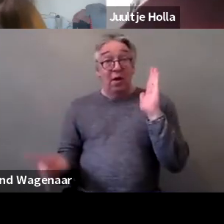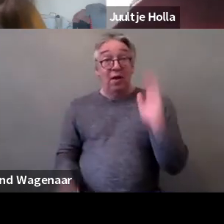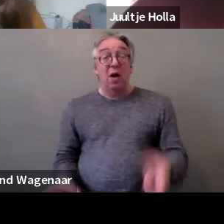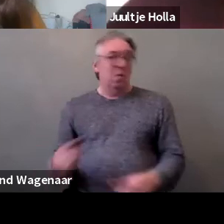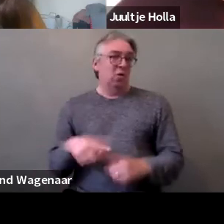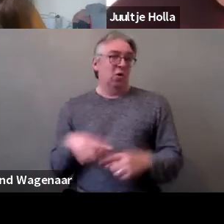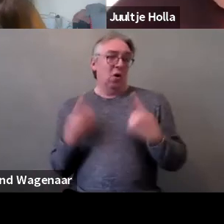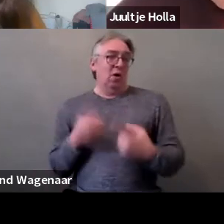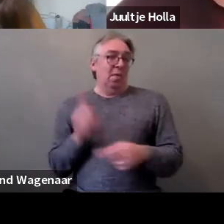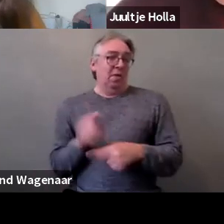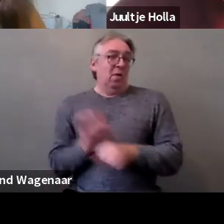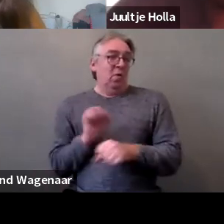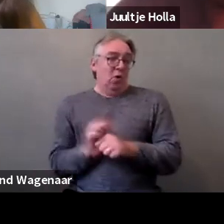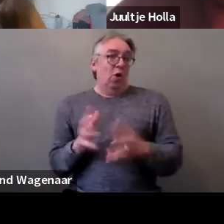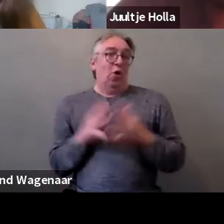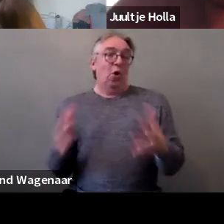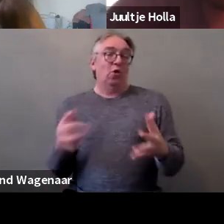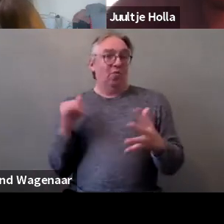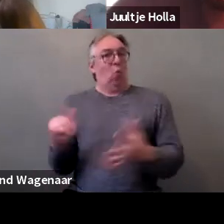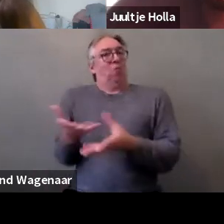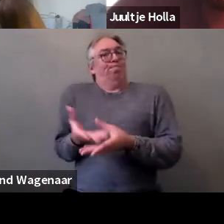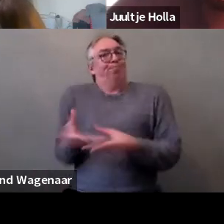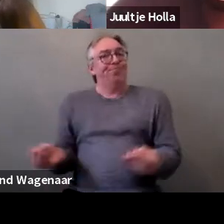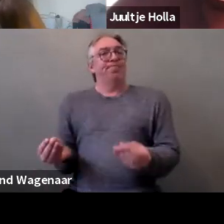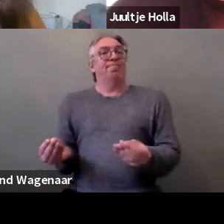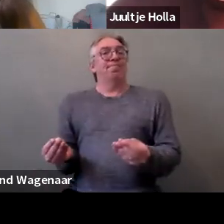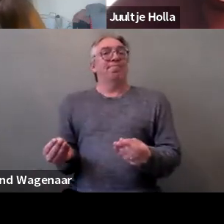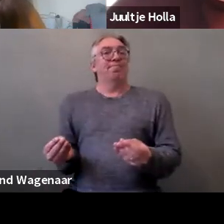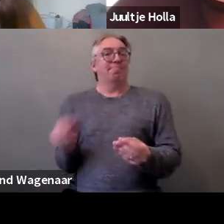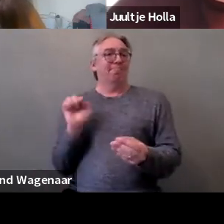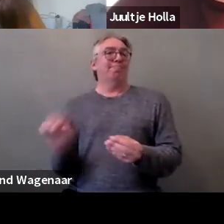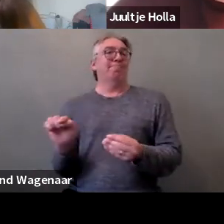to be done to eradicate all those abuse and violation